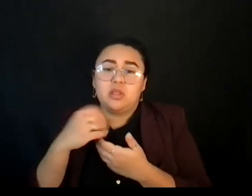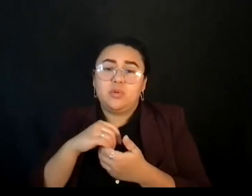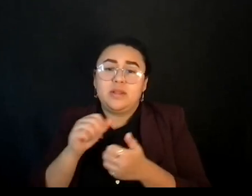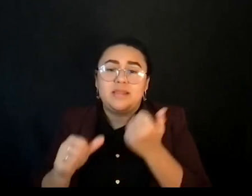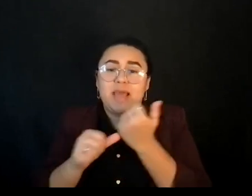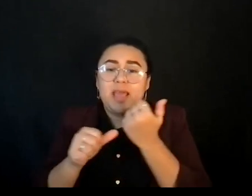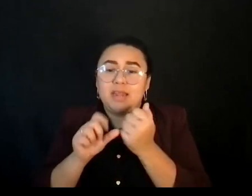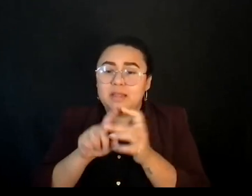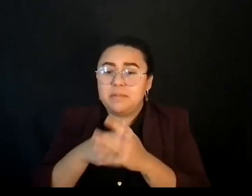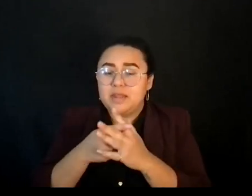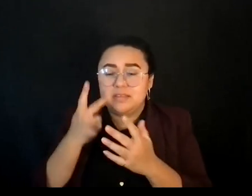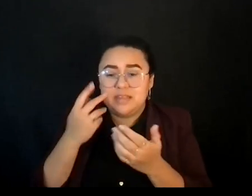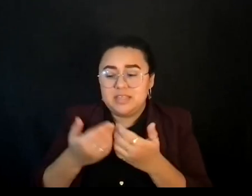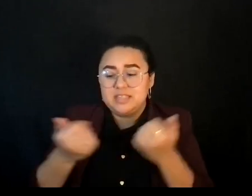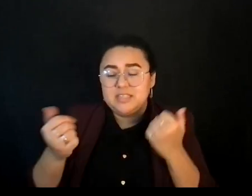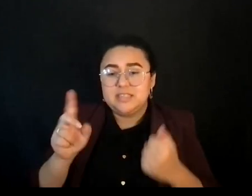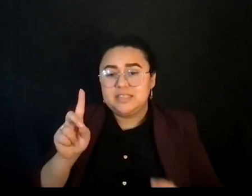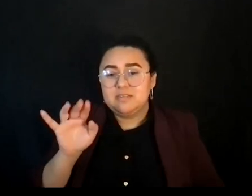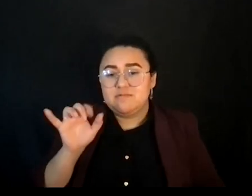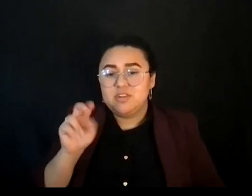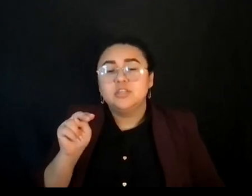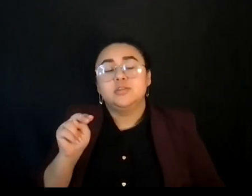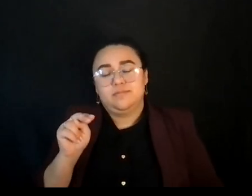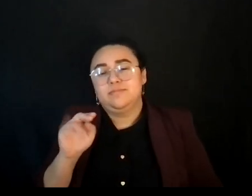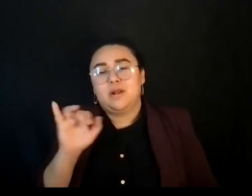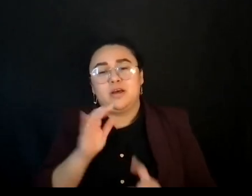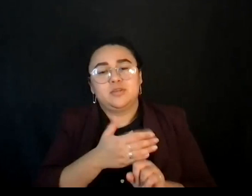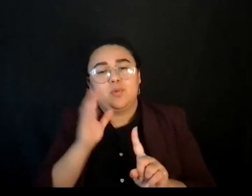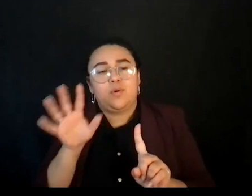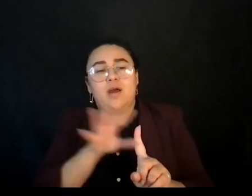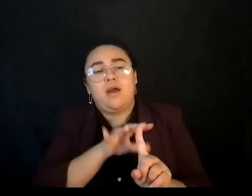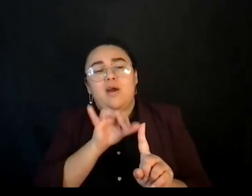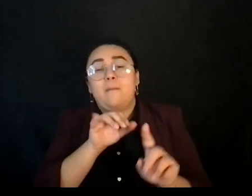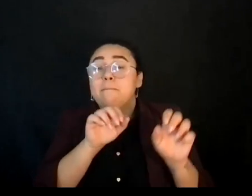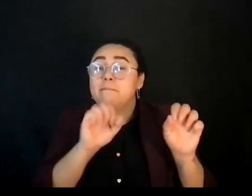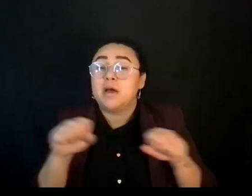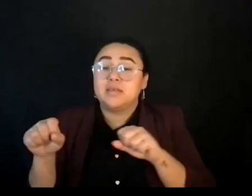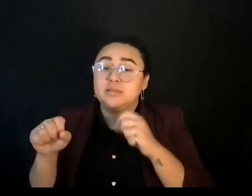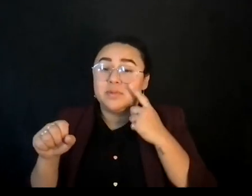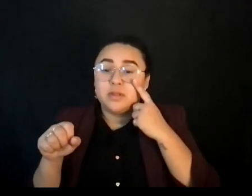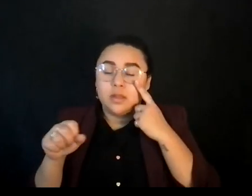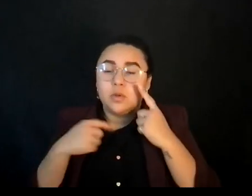But it also, you're right, revealed the possibility or the reality of our interconnection and